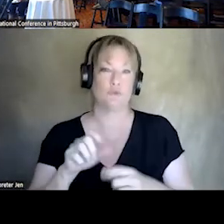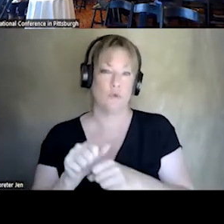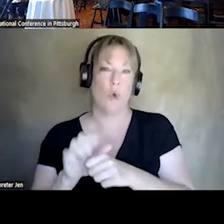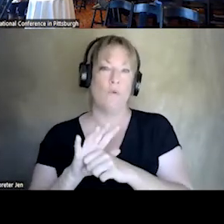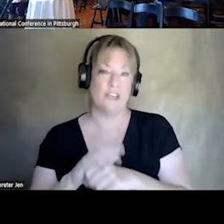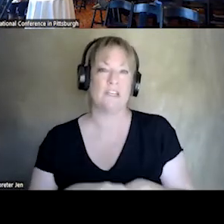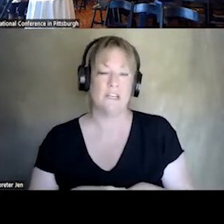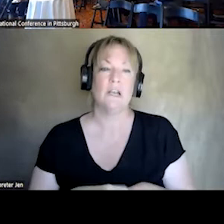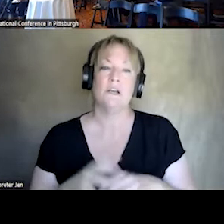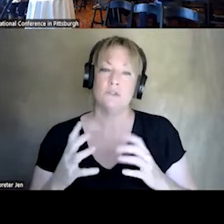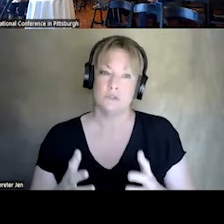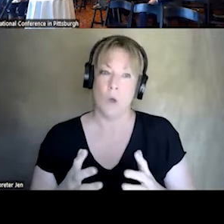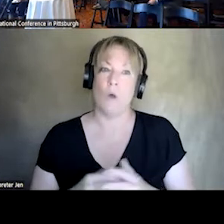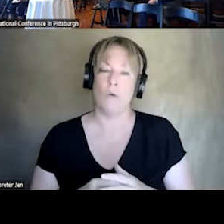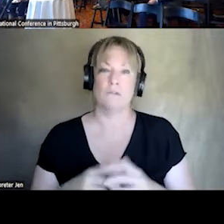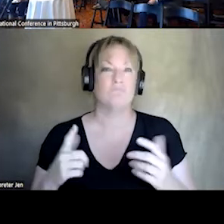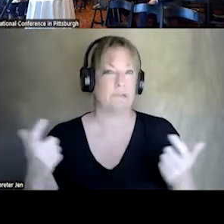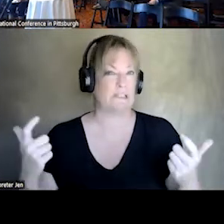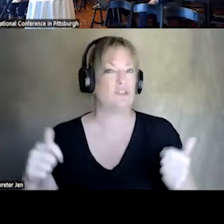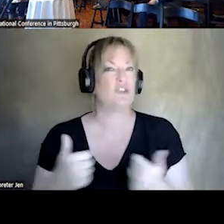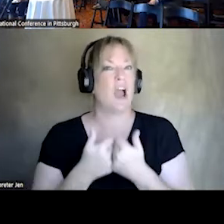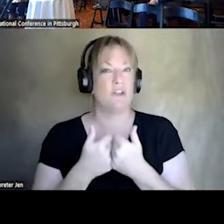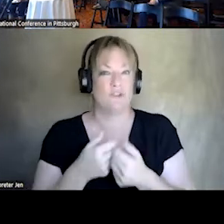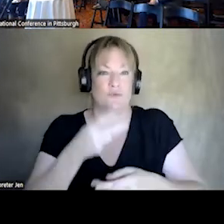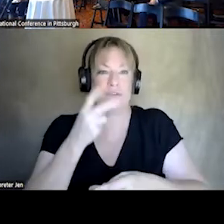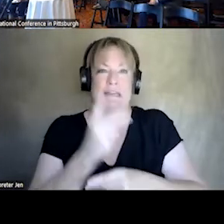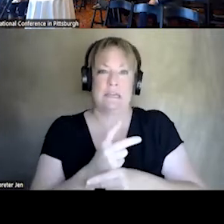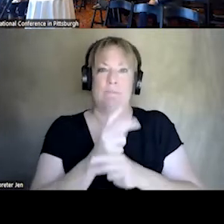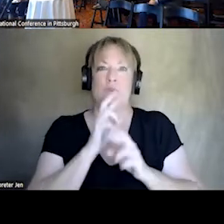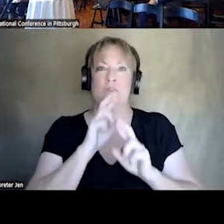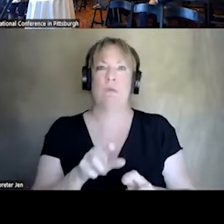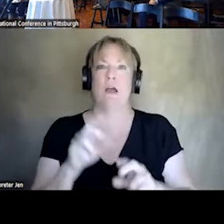SO IT HAS BEEN A REAL CALLENGE TO MAINTAIN THE RESPONSE THAT WE HAVE CONSISTENTLY DONE.